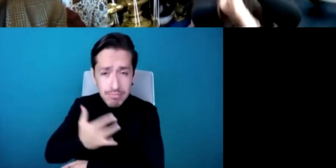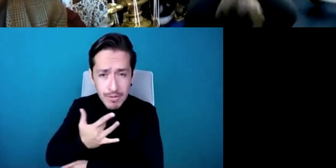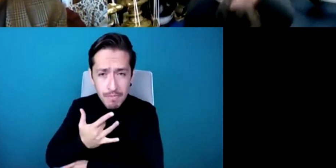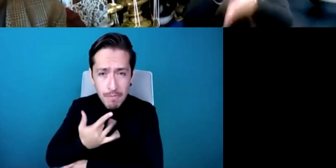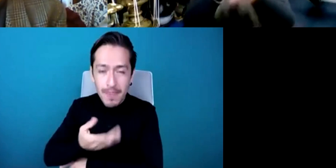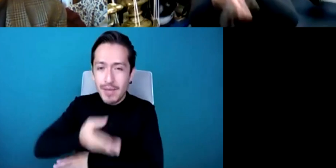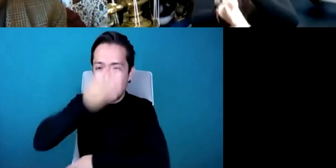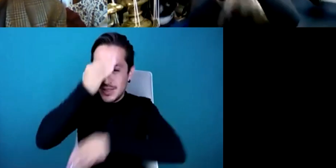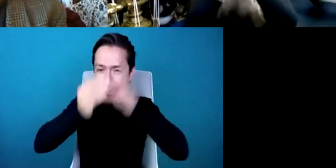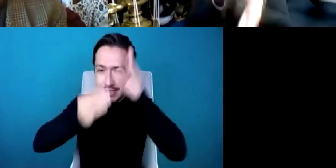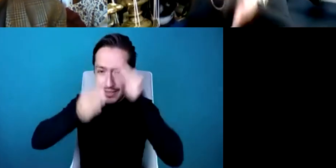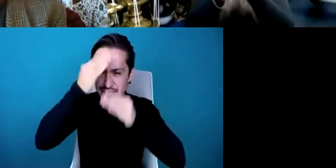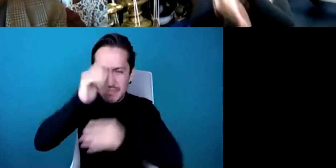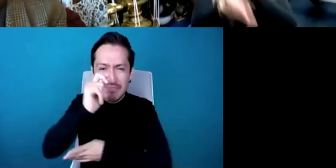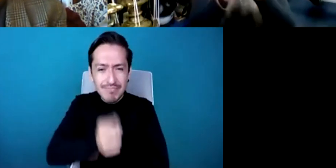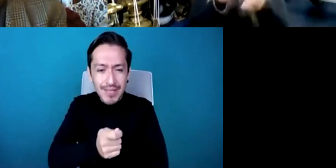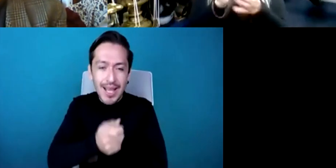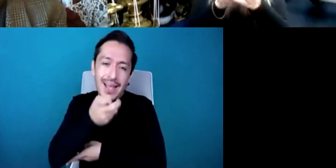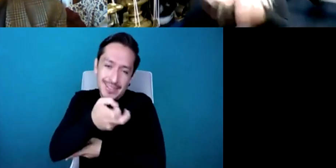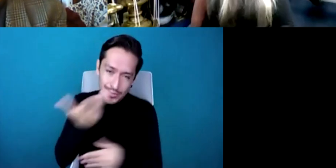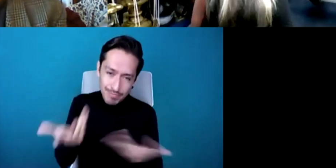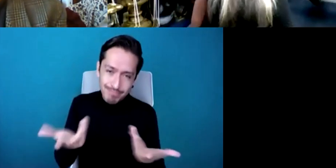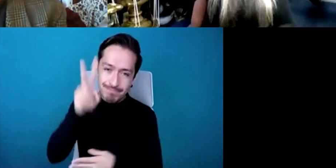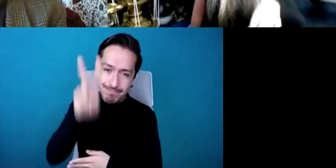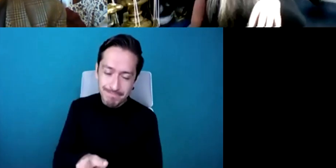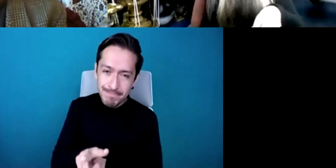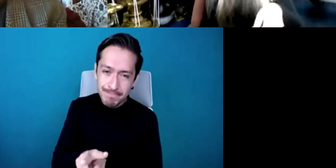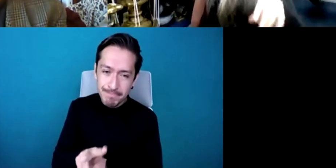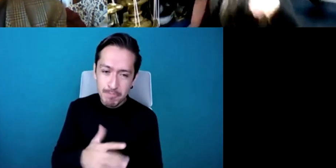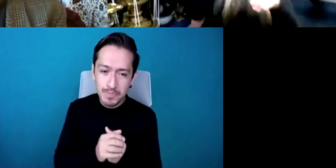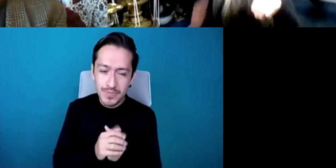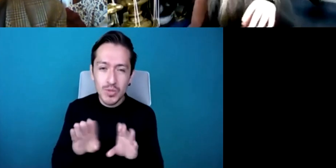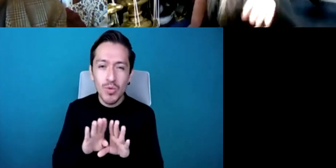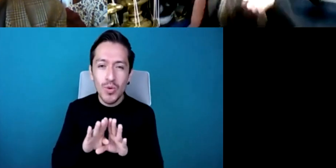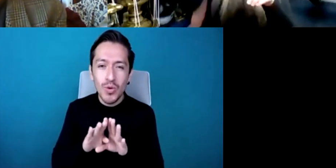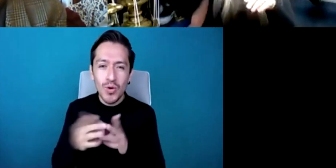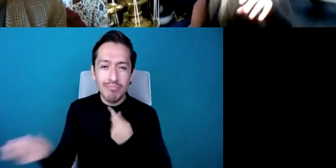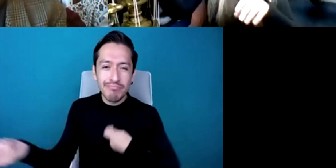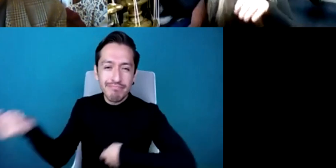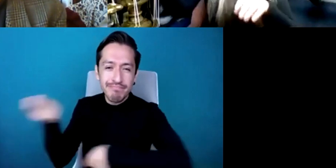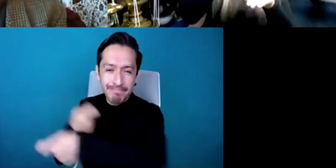and fro to, and fro to, and fro rather than teacher then knowledge teacher, knowledge teacher, knowledge